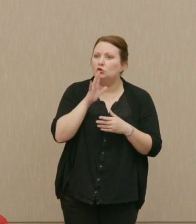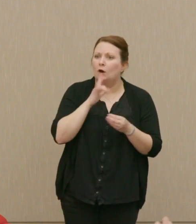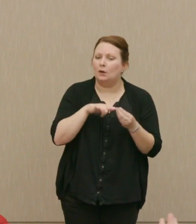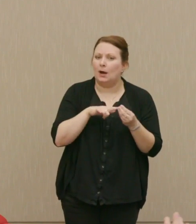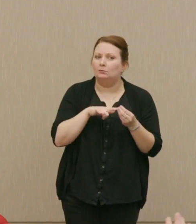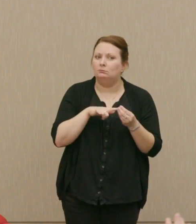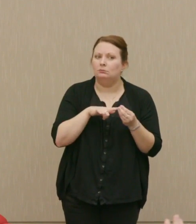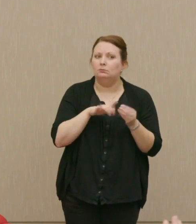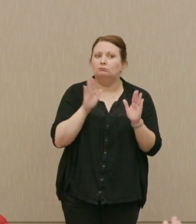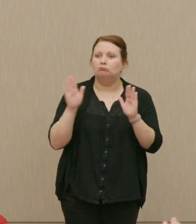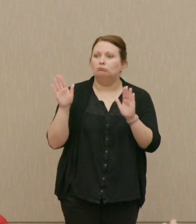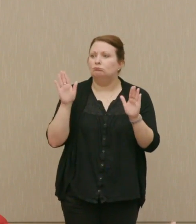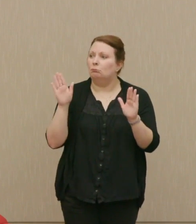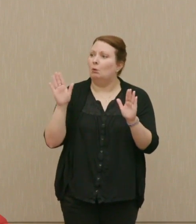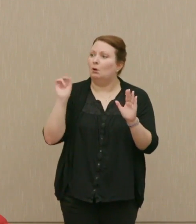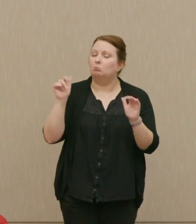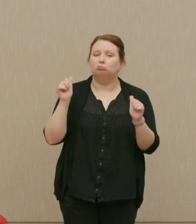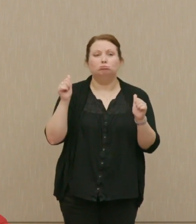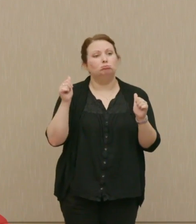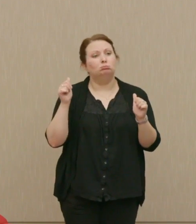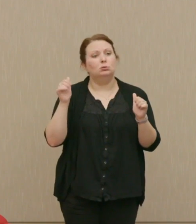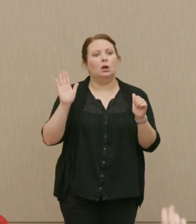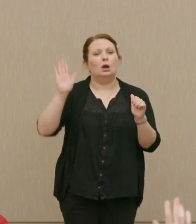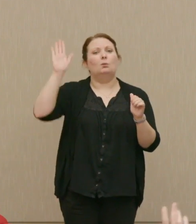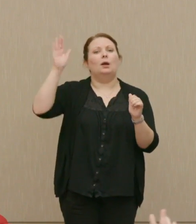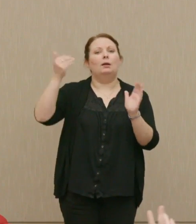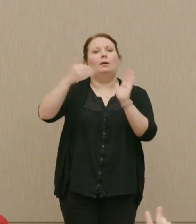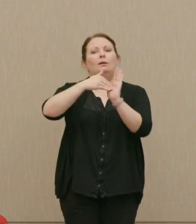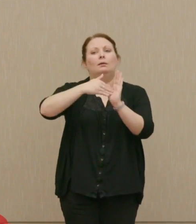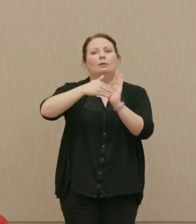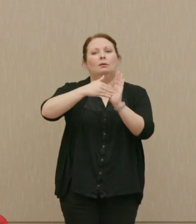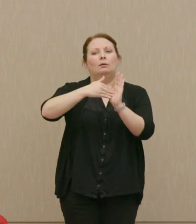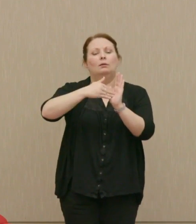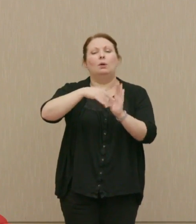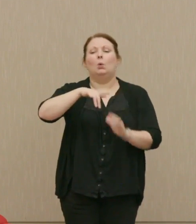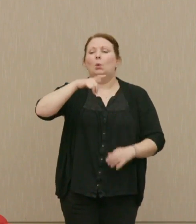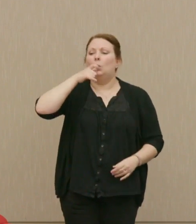Okay. Raise your hands high. Yeah. Okay.